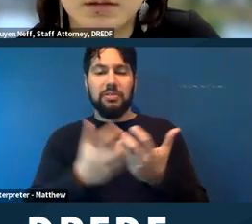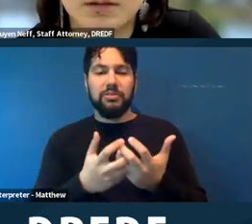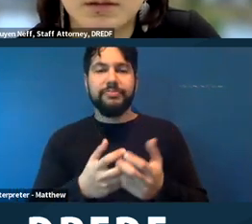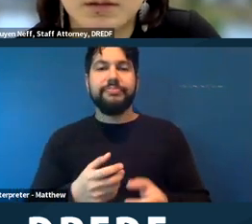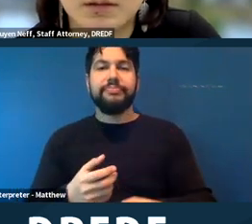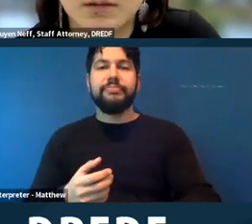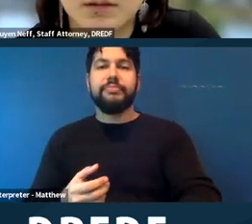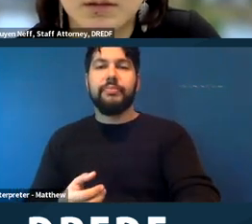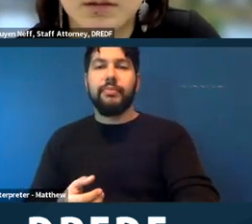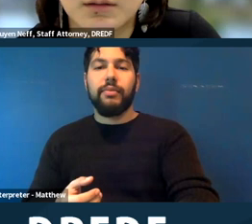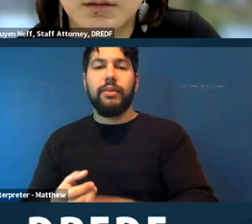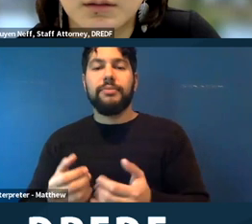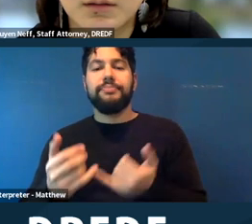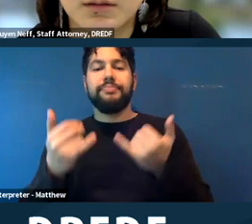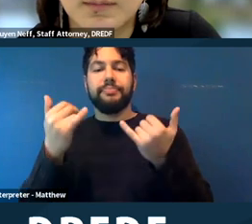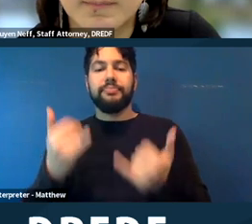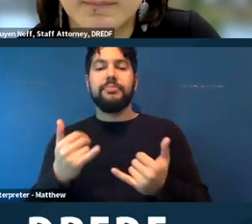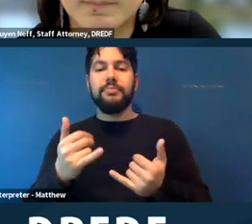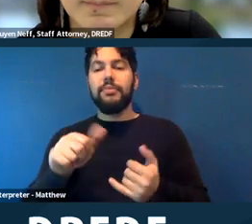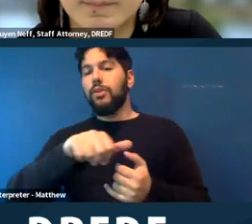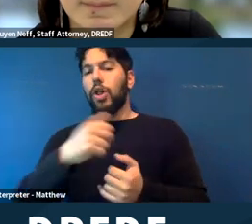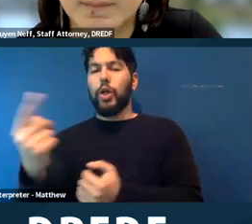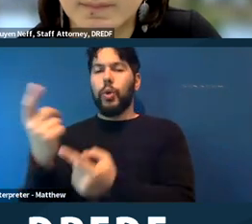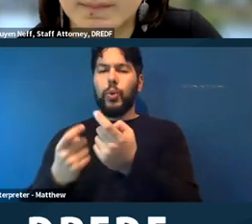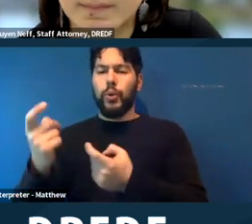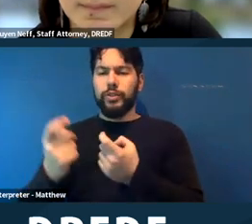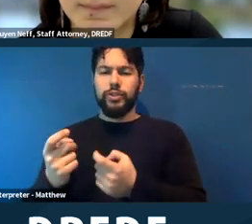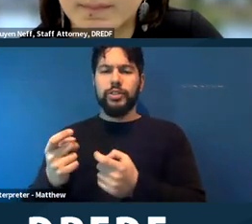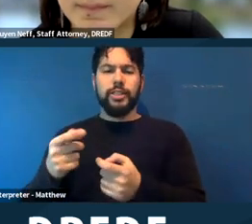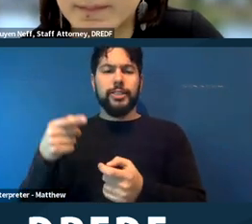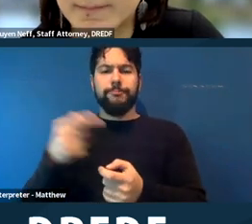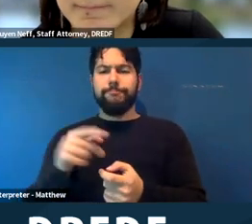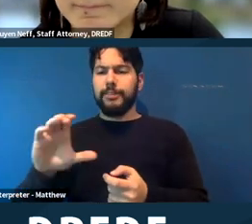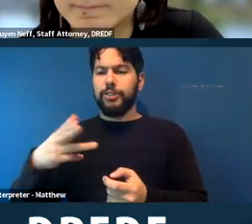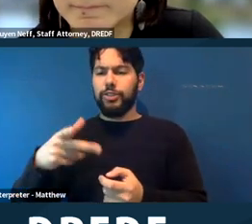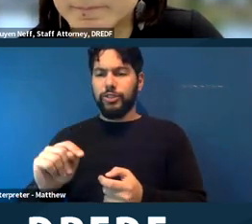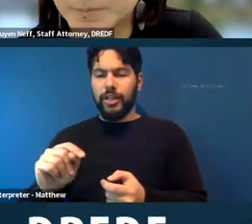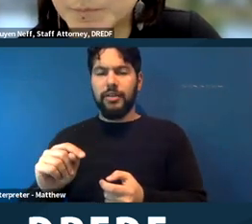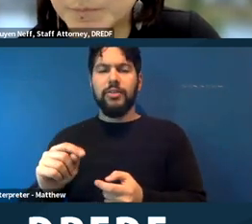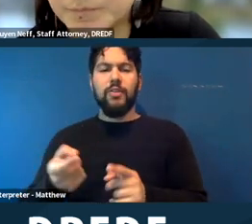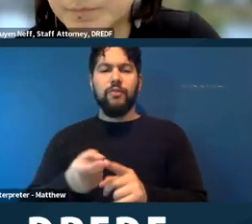assume it's from Jay Elden who also put a question in the chat which is how do you prevent officials